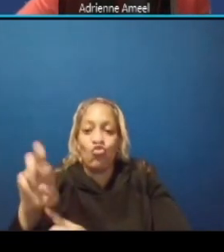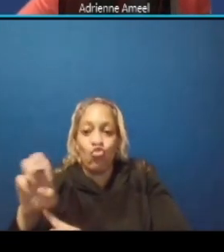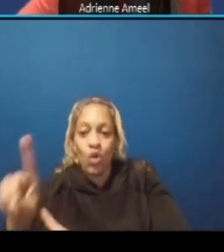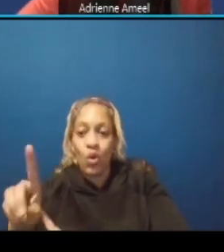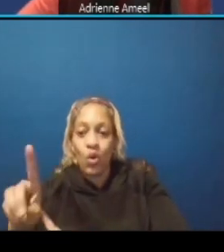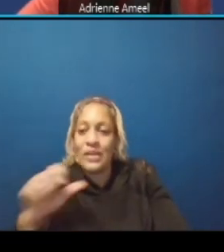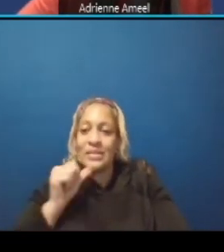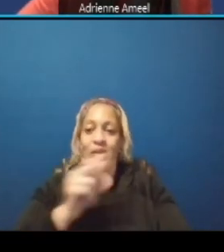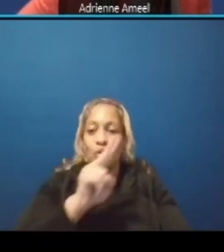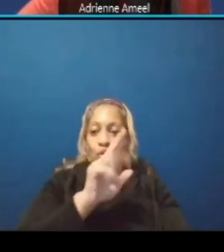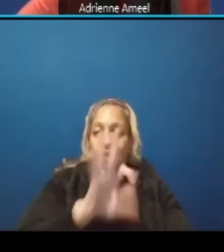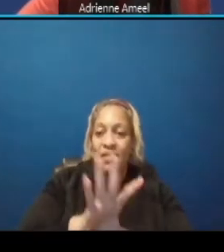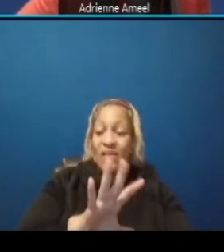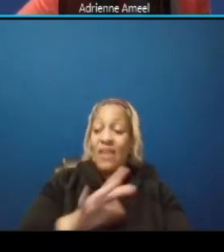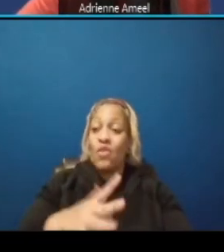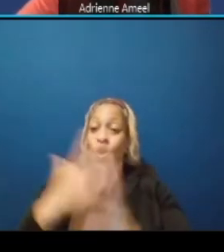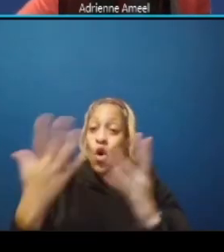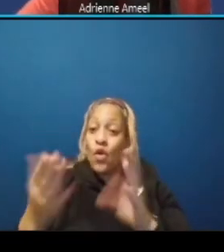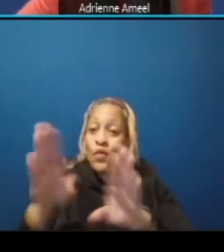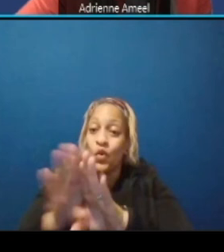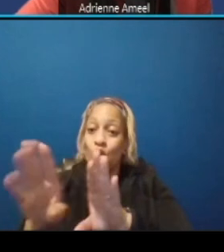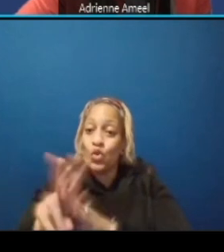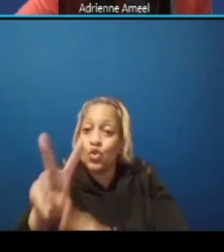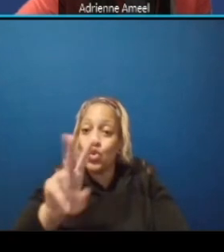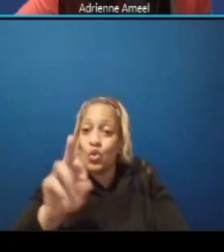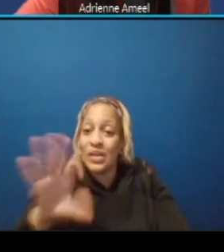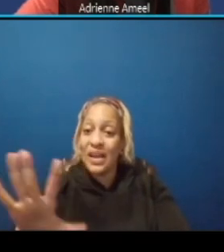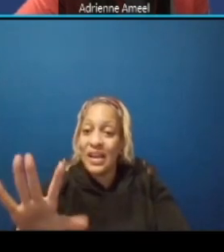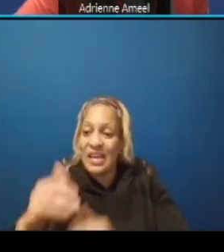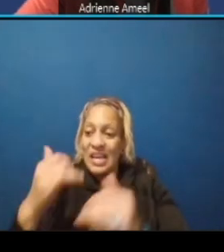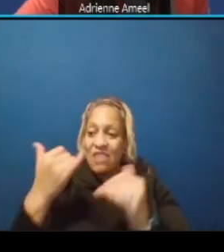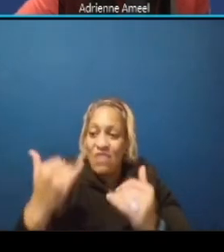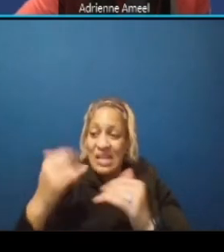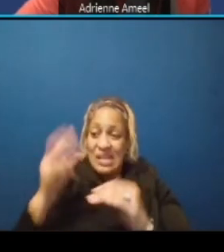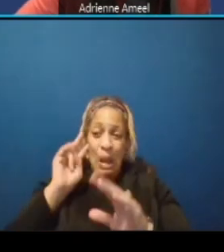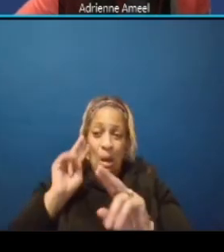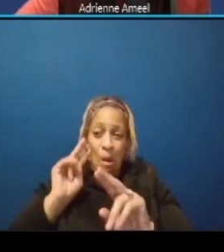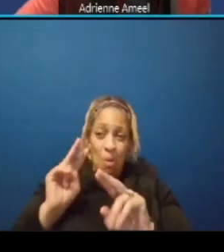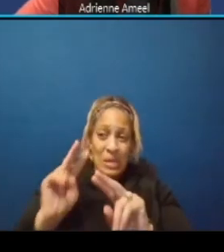all closures on dc 295 are projected right now not to happen during peak hours